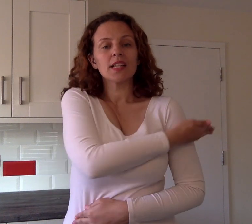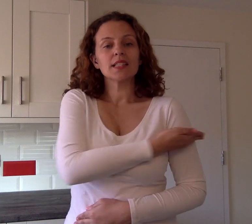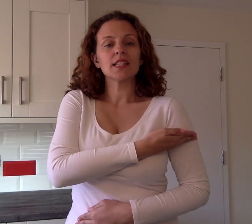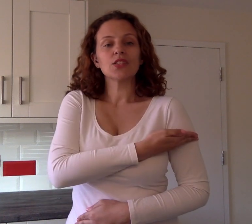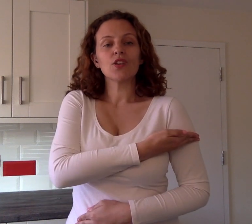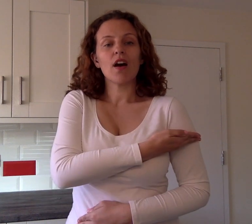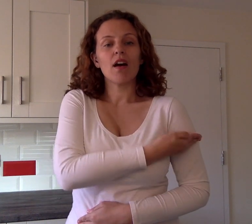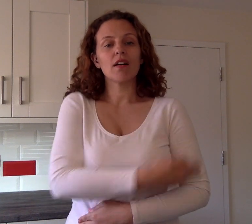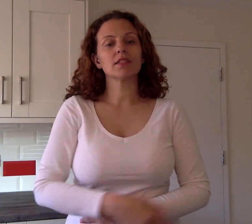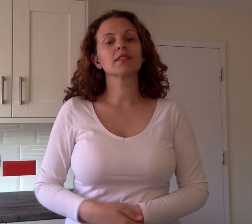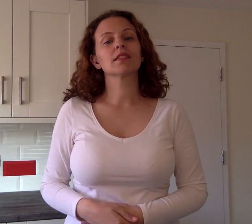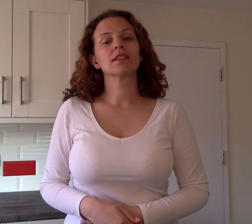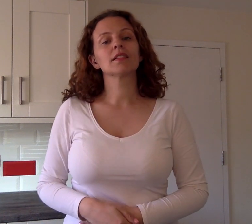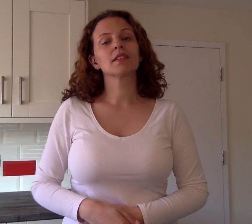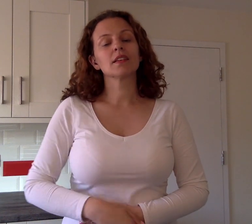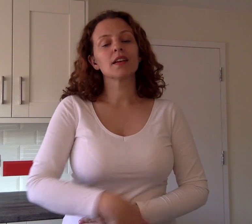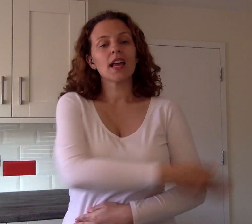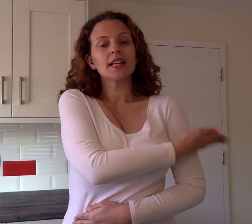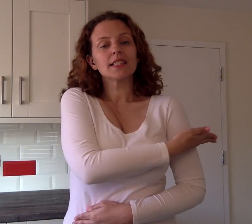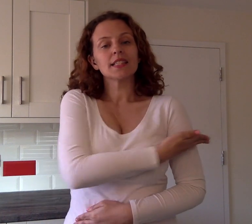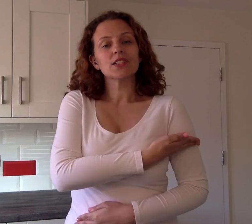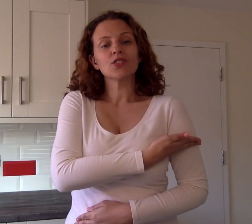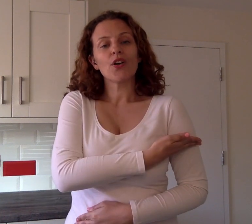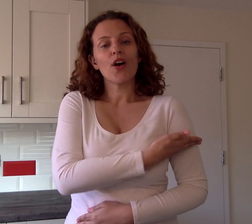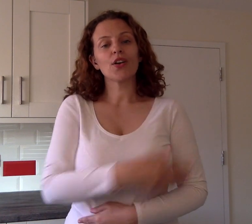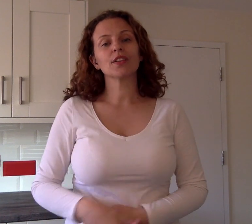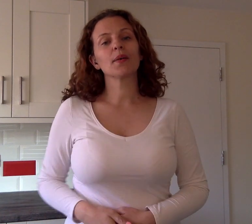T-SHIRT